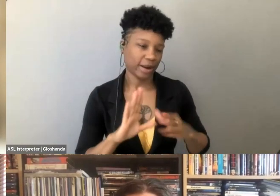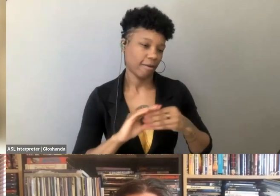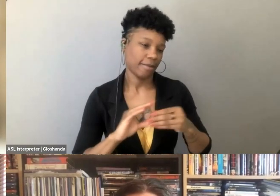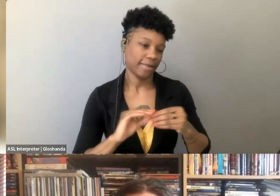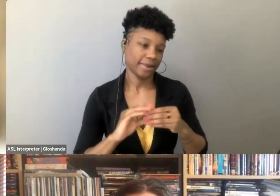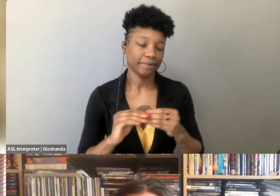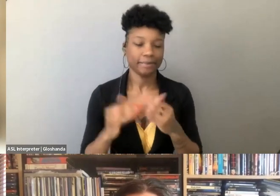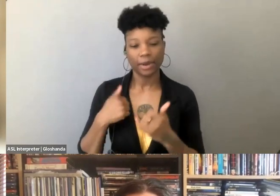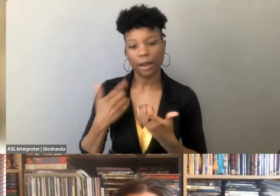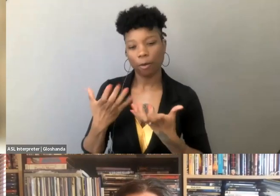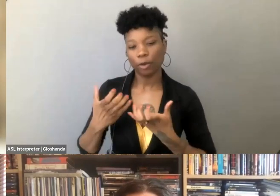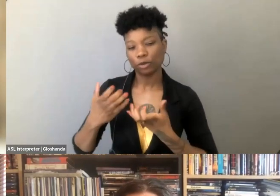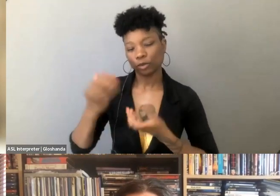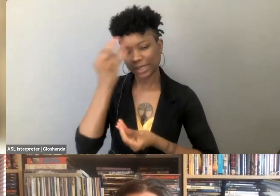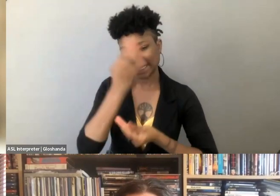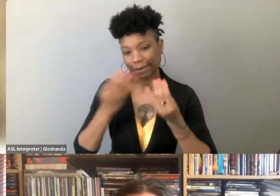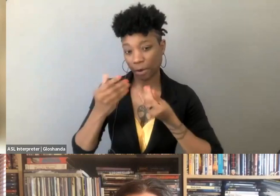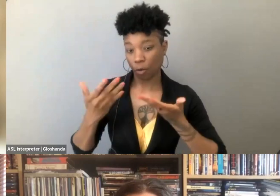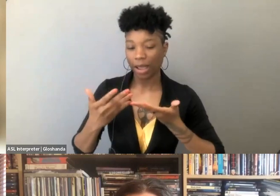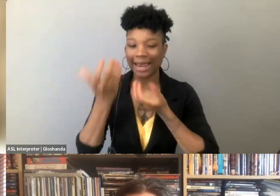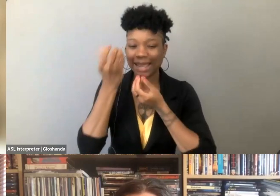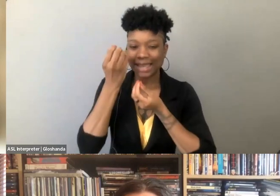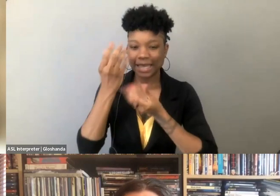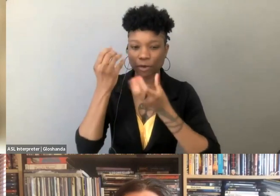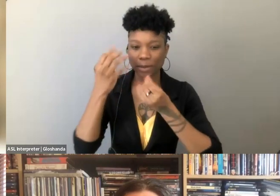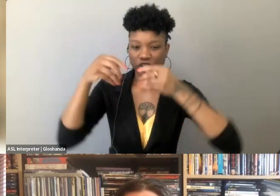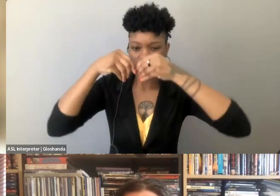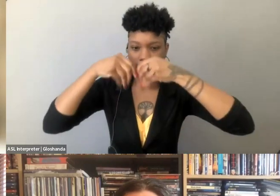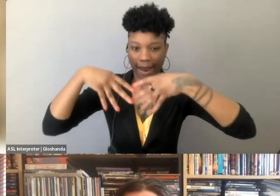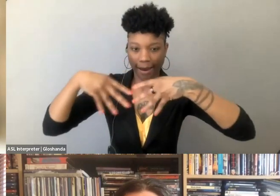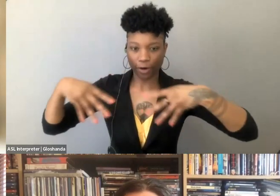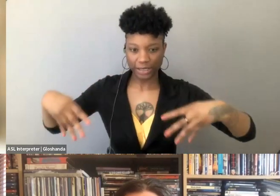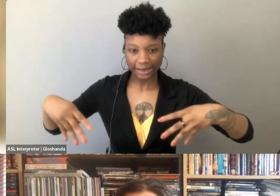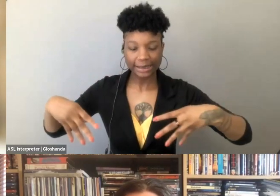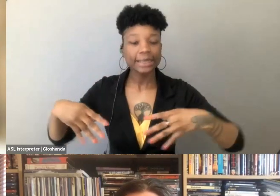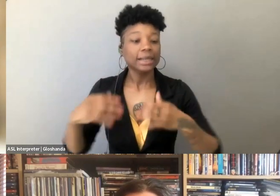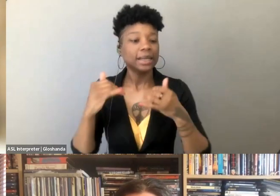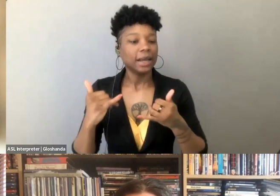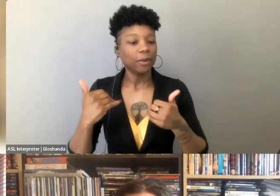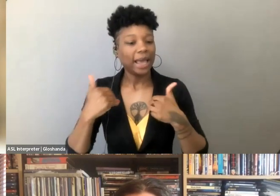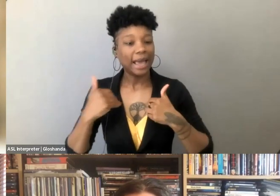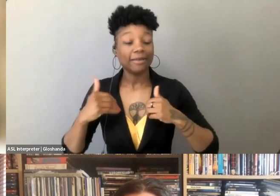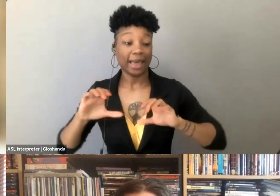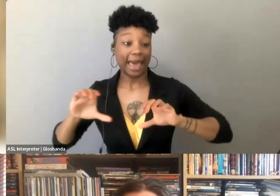is I wanna think a little bit about information hierarchy, moving a little bit about away from the act of policing